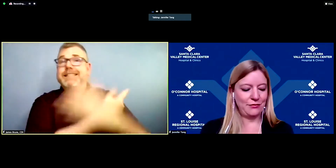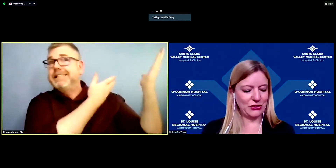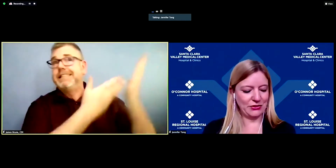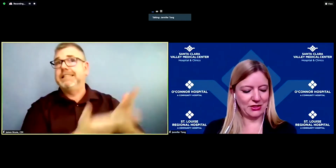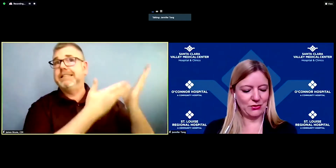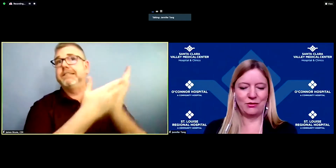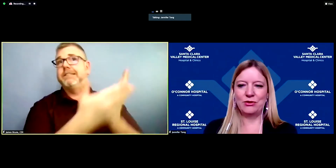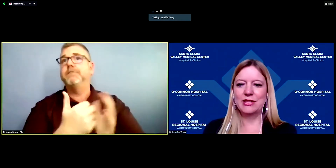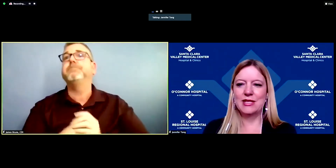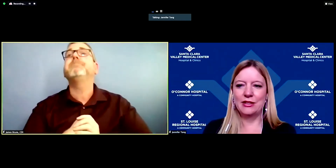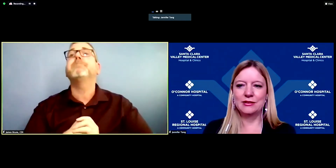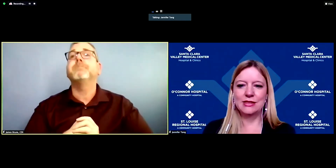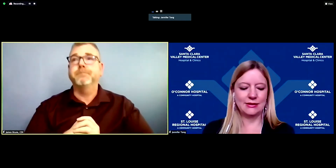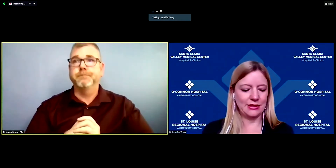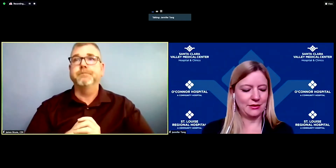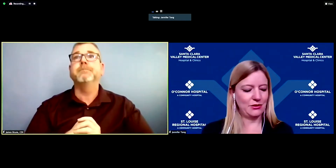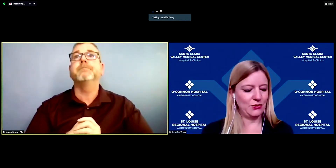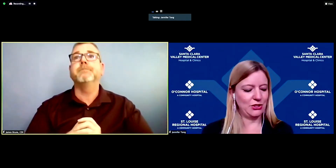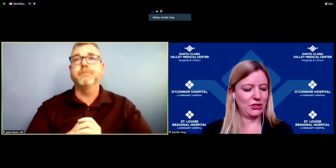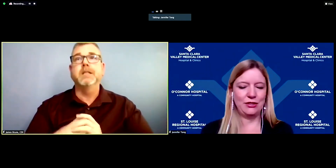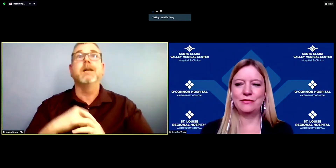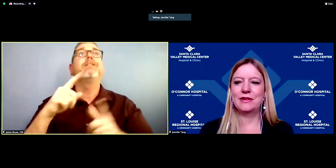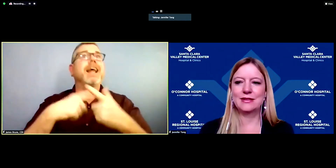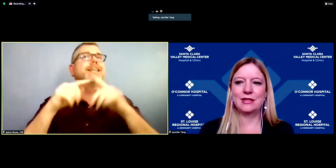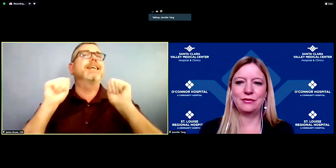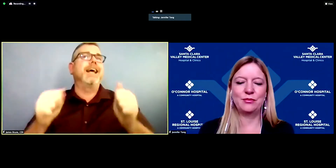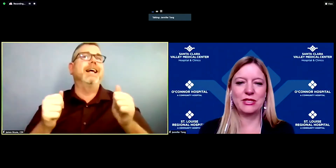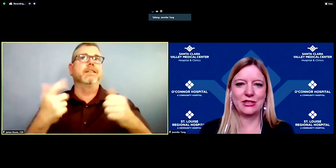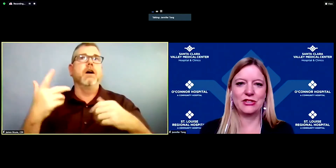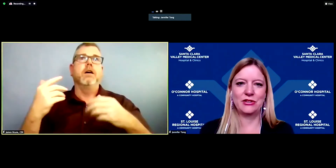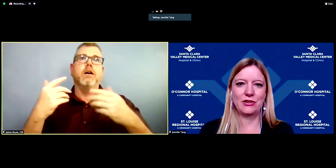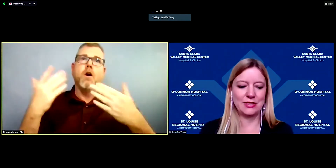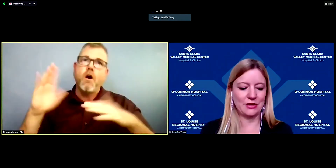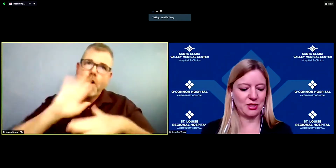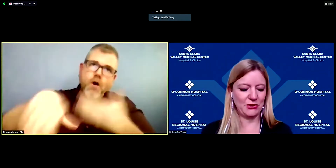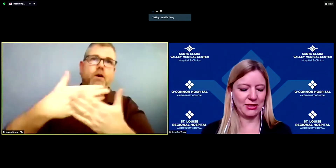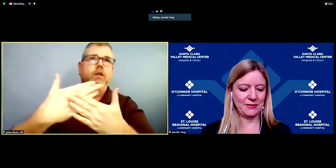vigilant, while we work tirelessly to achieve this level of protection across our community.